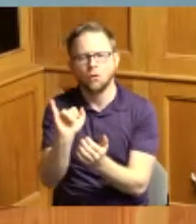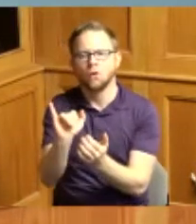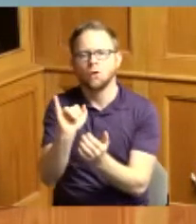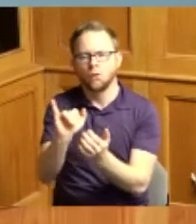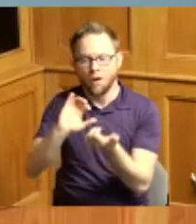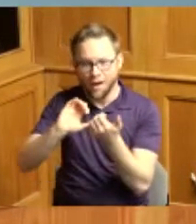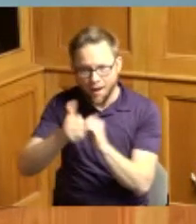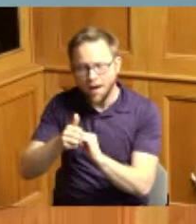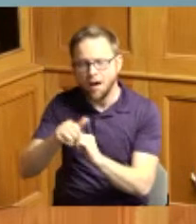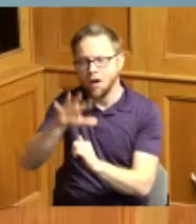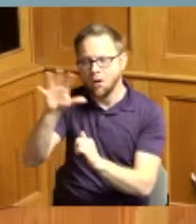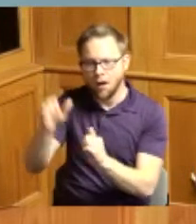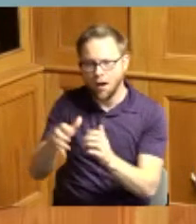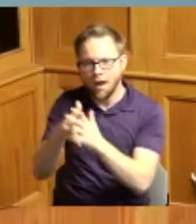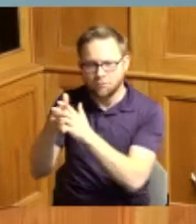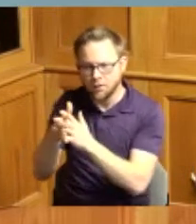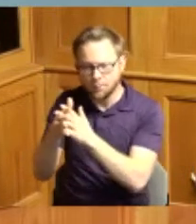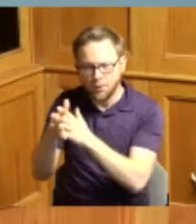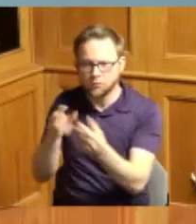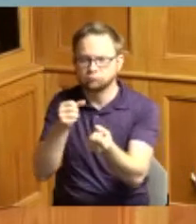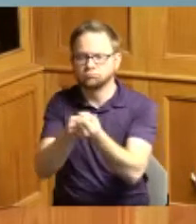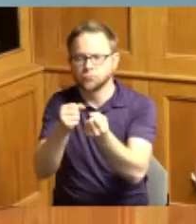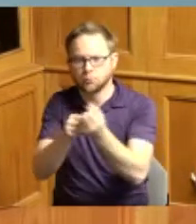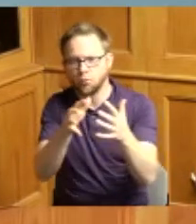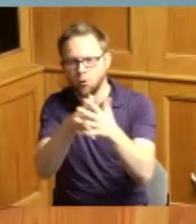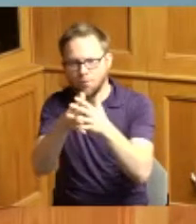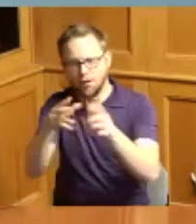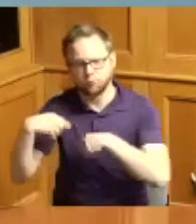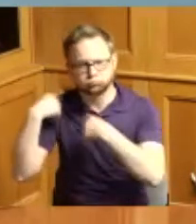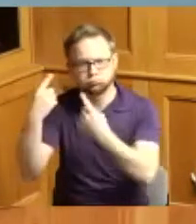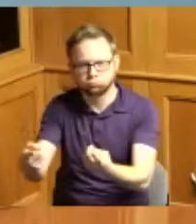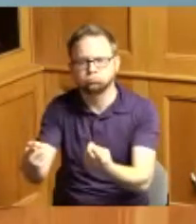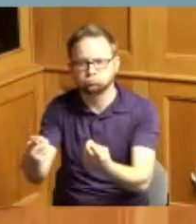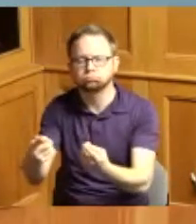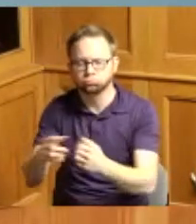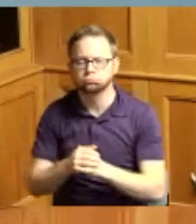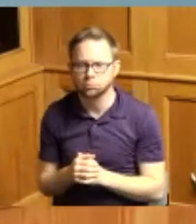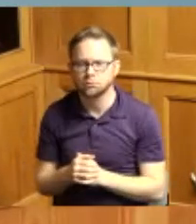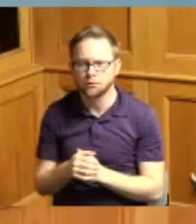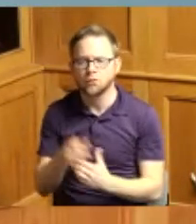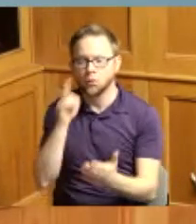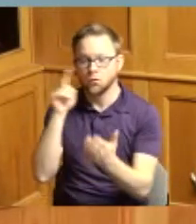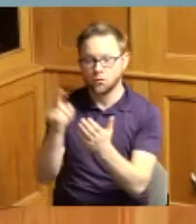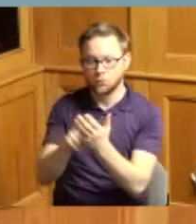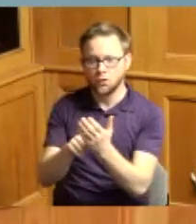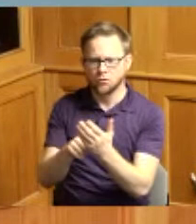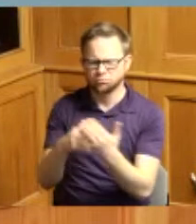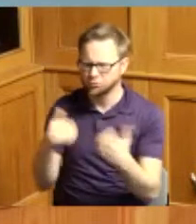African-Americans to the united states of America and whereas recognizing the dearth of information